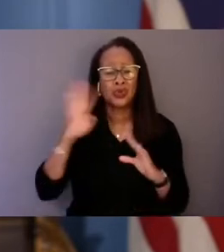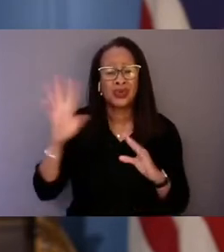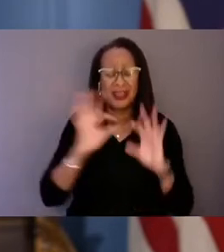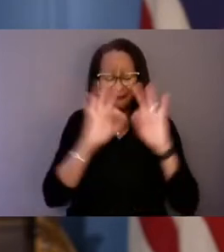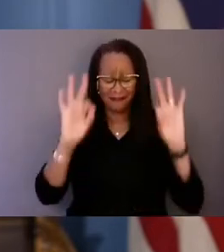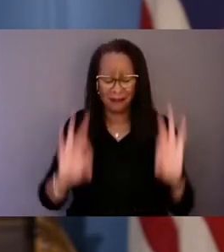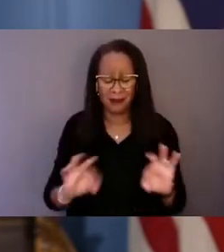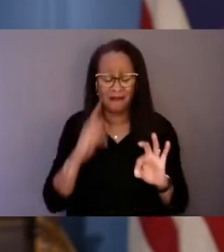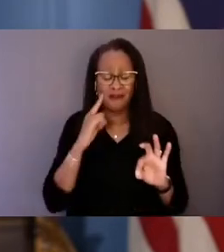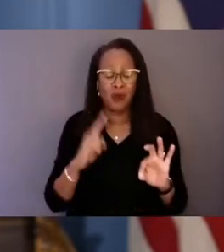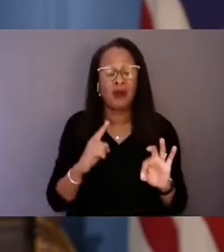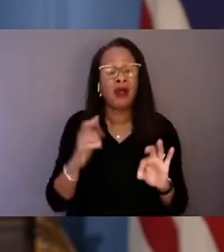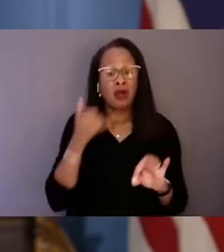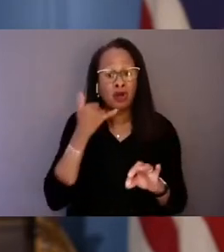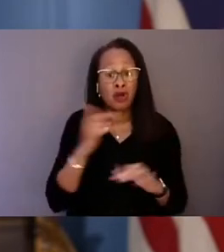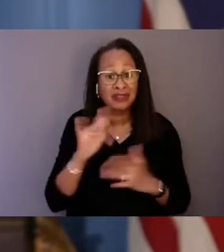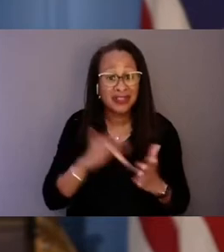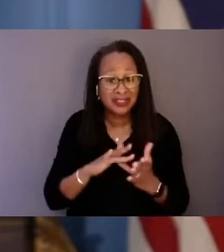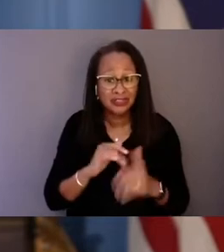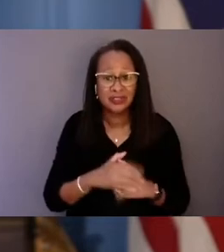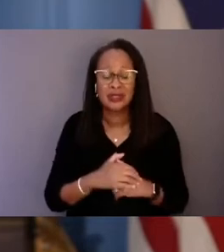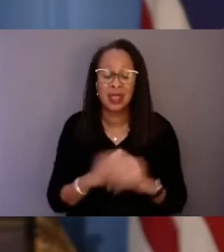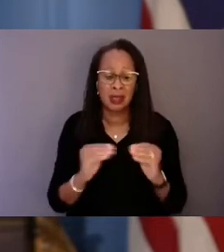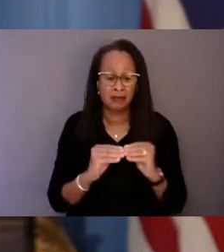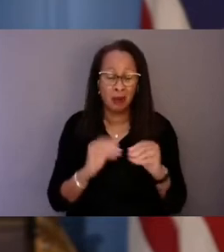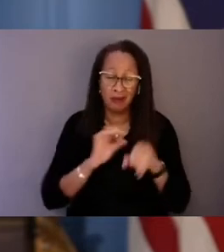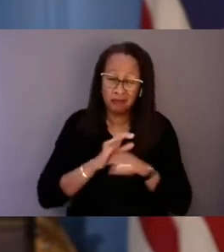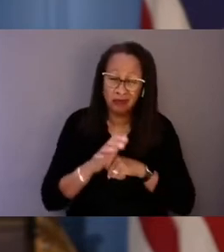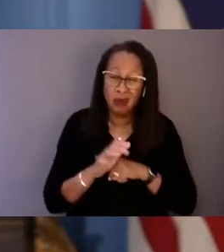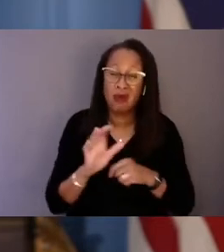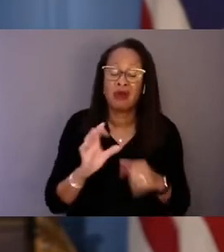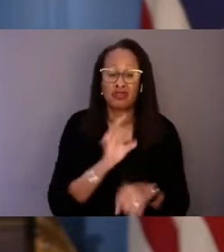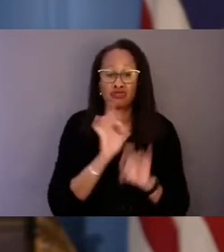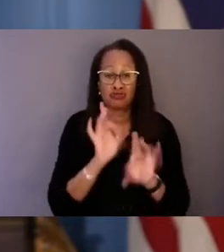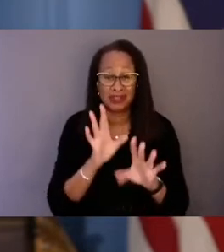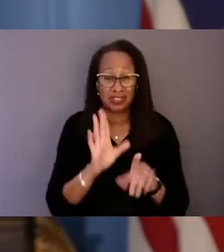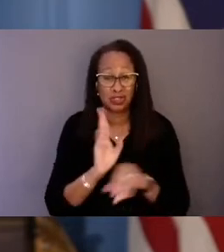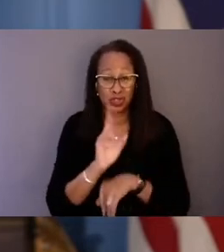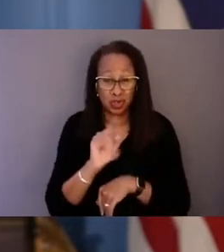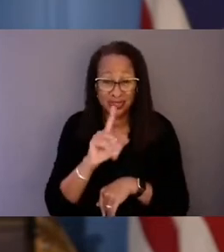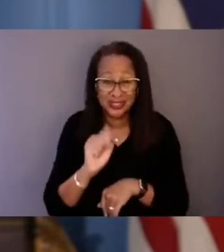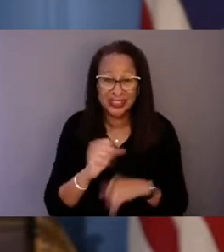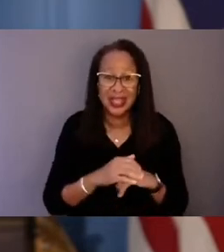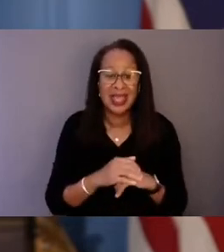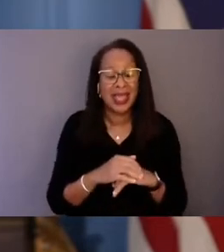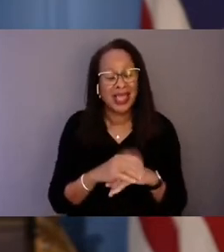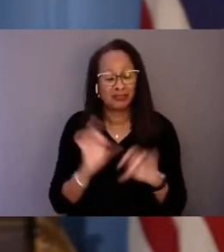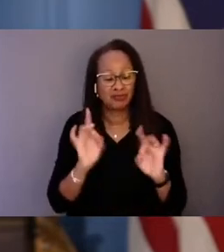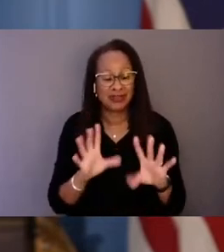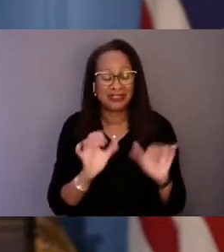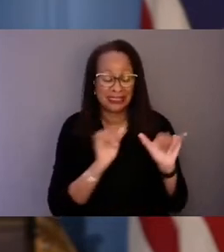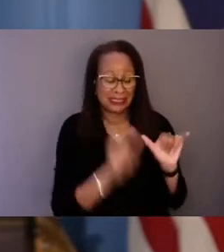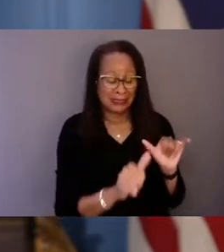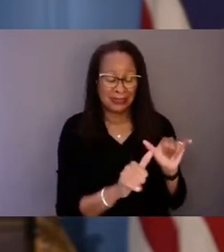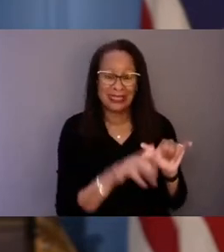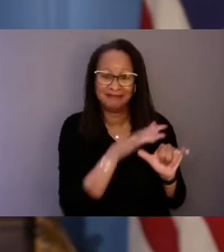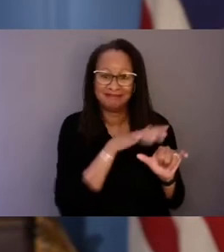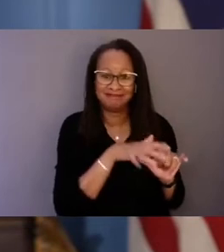more robust mobile crisis units, and crisis stabilization facilities. These services will be a game changer